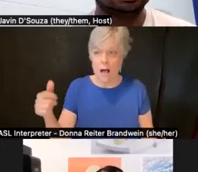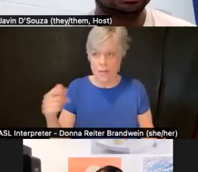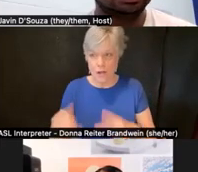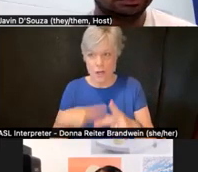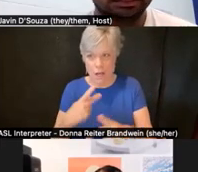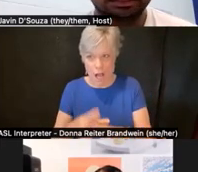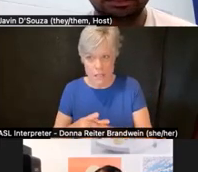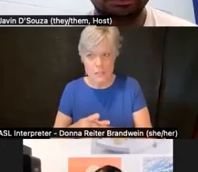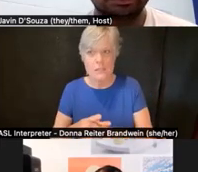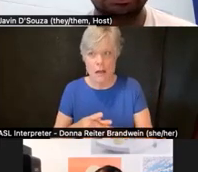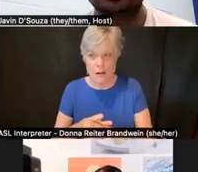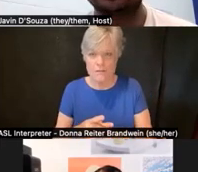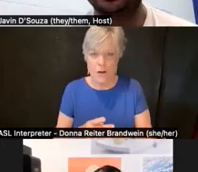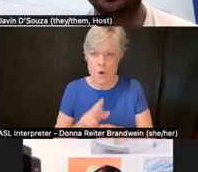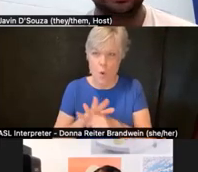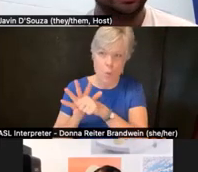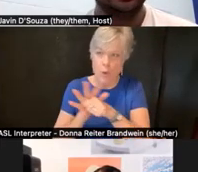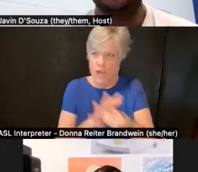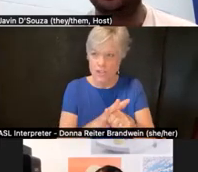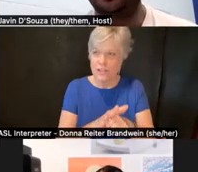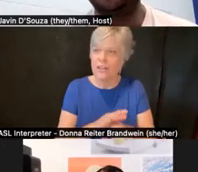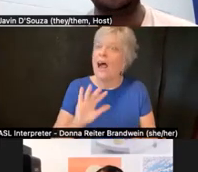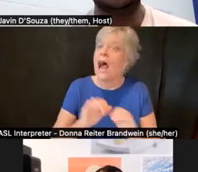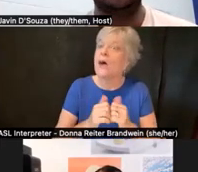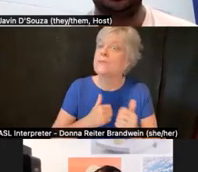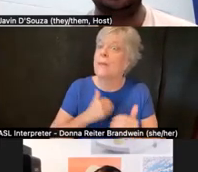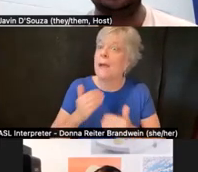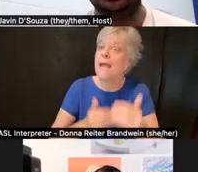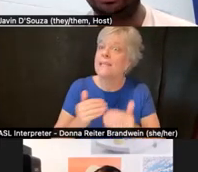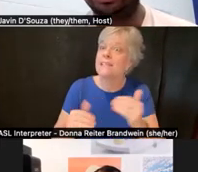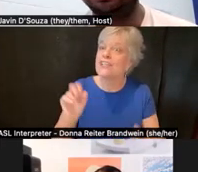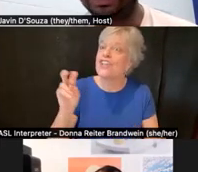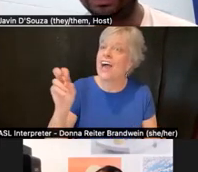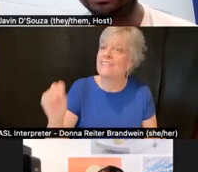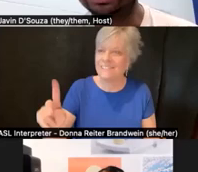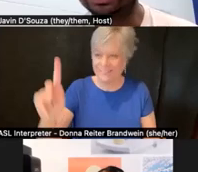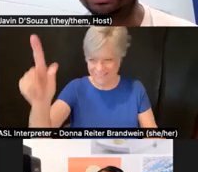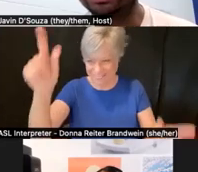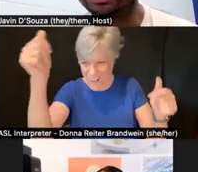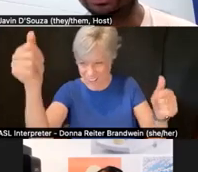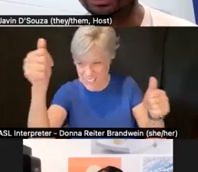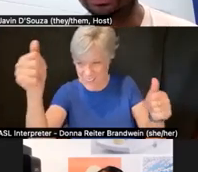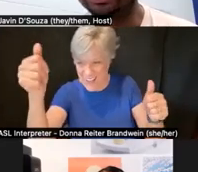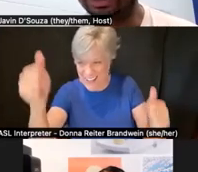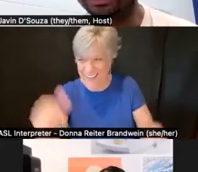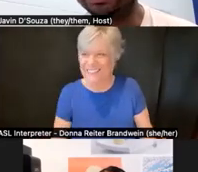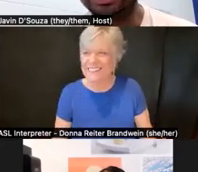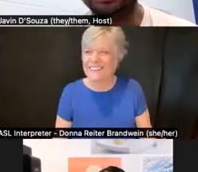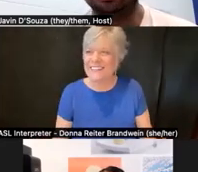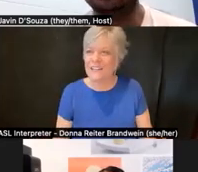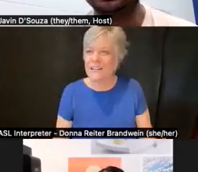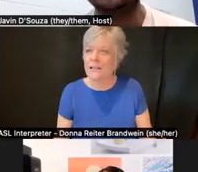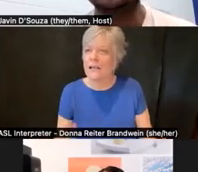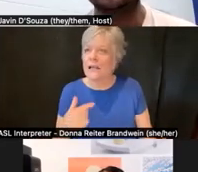I'll put you on the spot. All is well. I can allot about eight more minutes